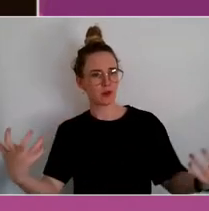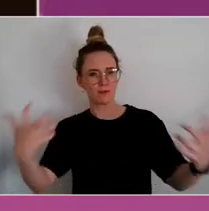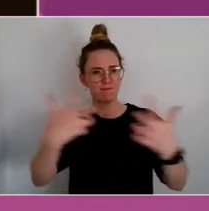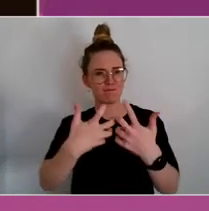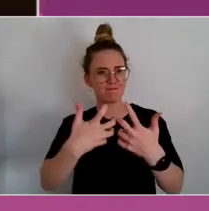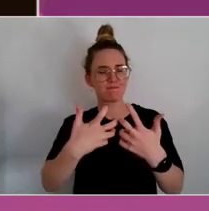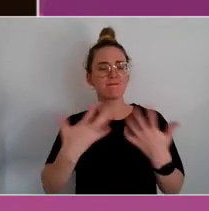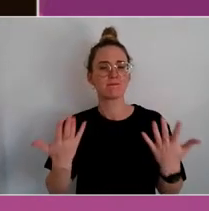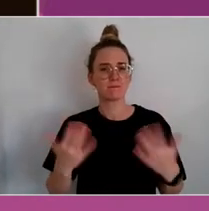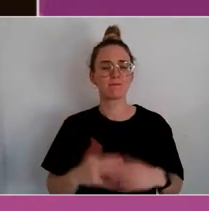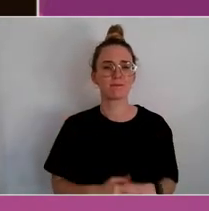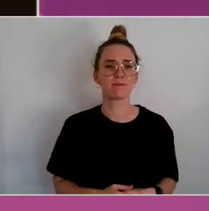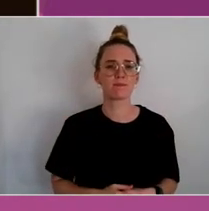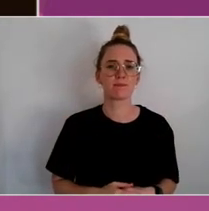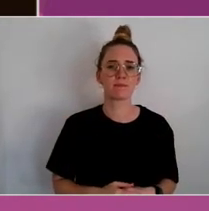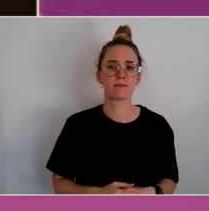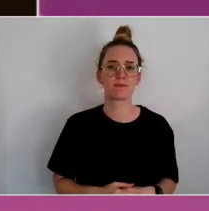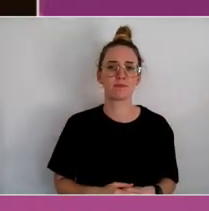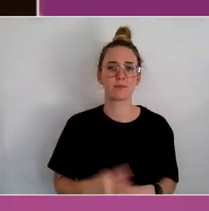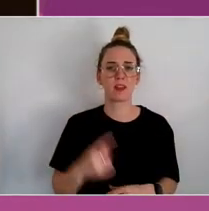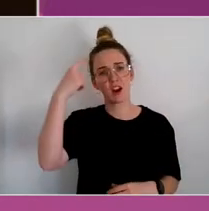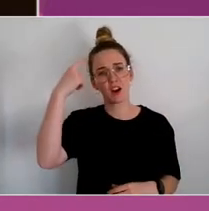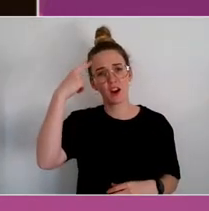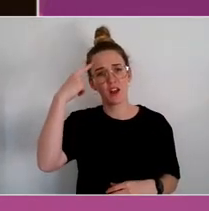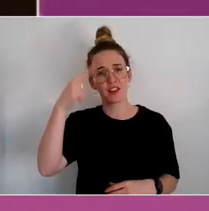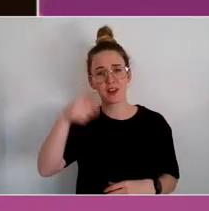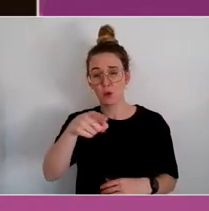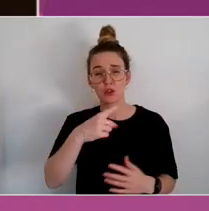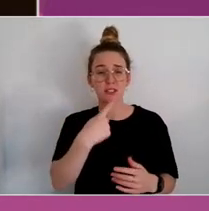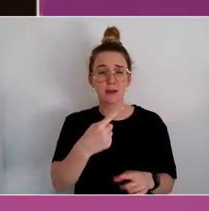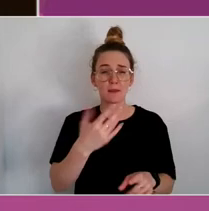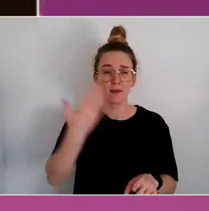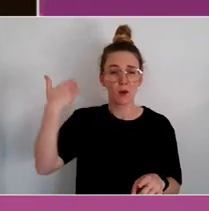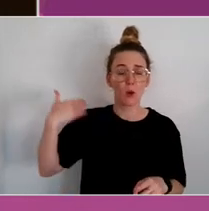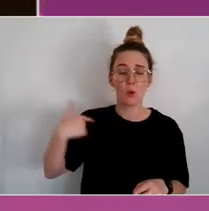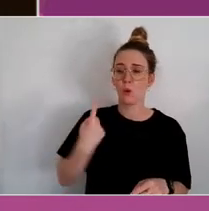And probably, you know, you read out before, one of my passions is cultural safety.